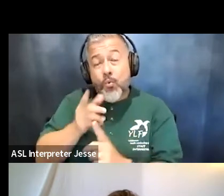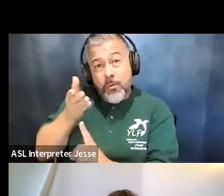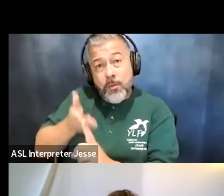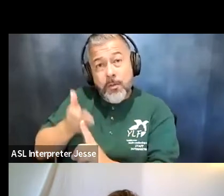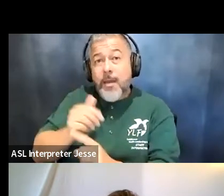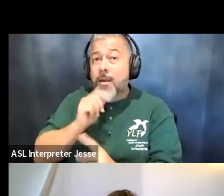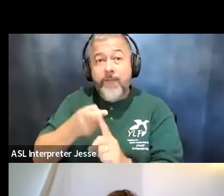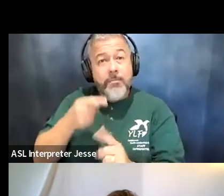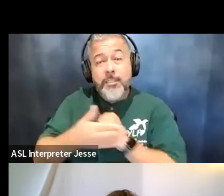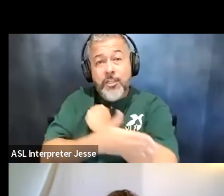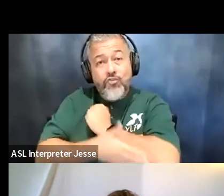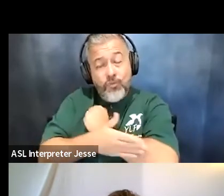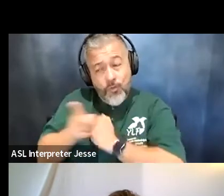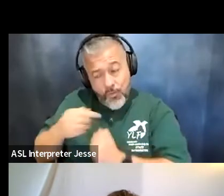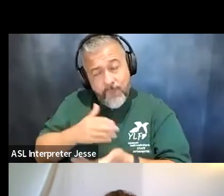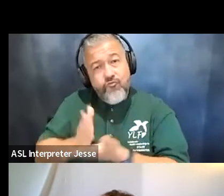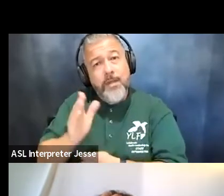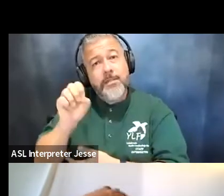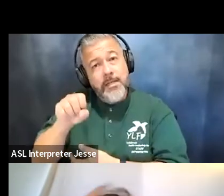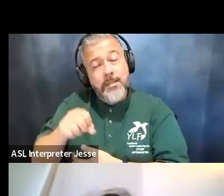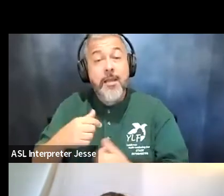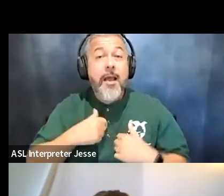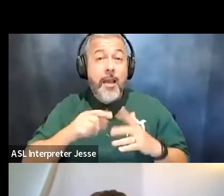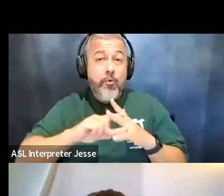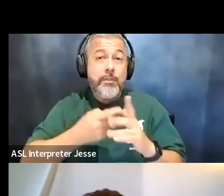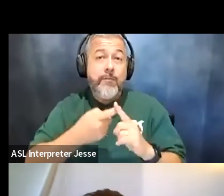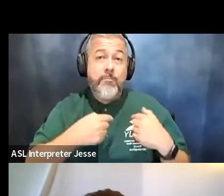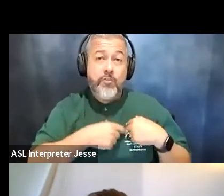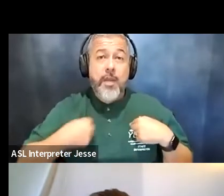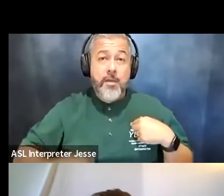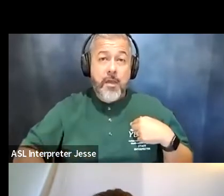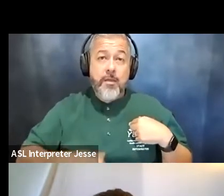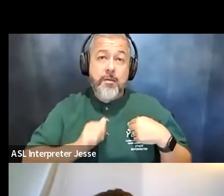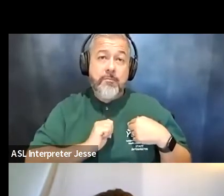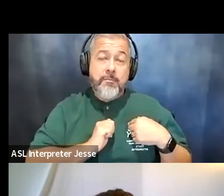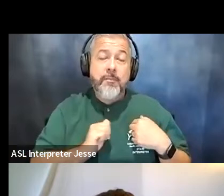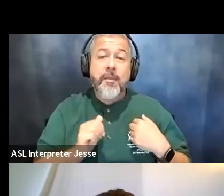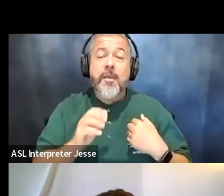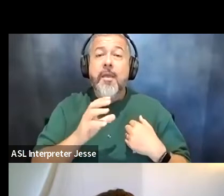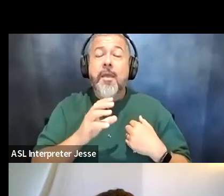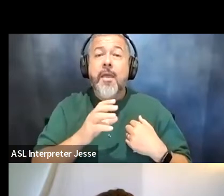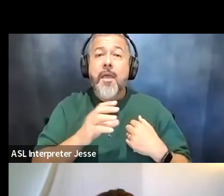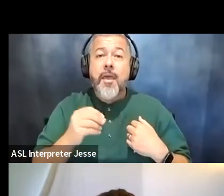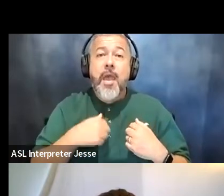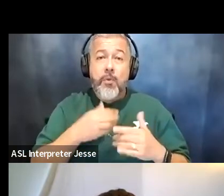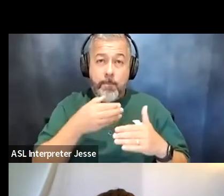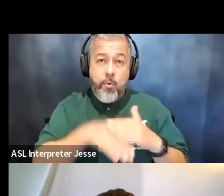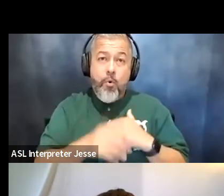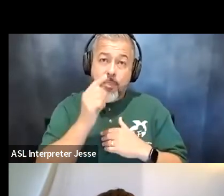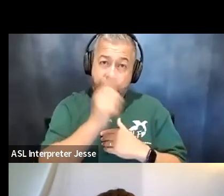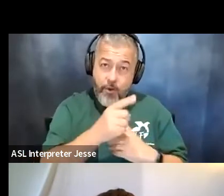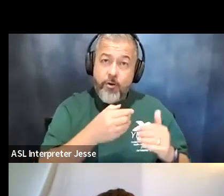country um i am originally from china um and i was i was born in china and i was adopted in 2004